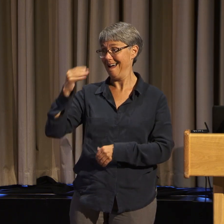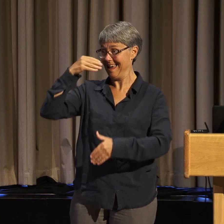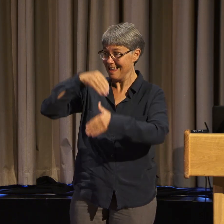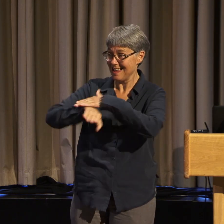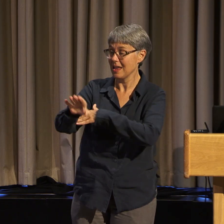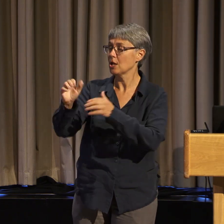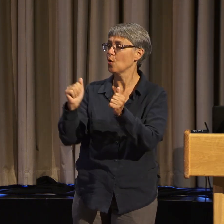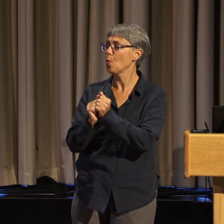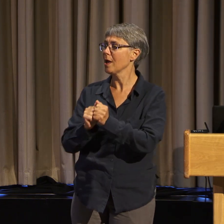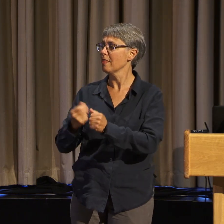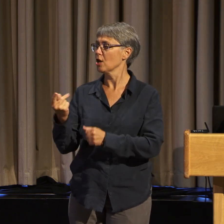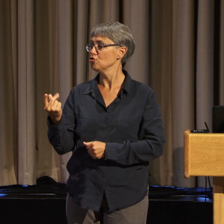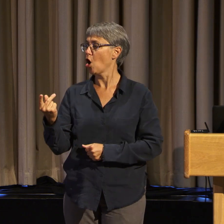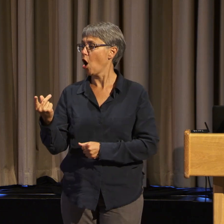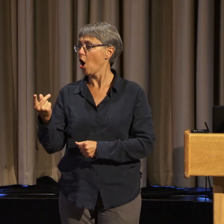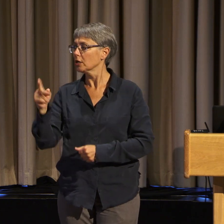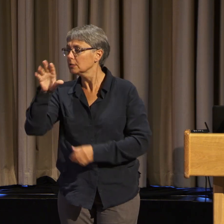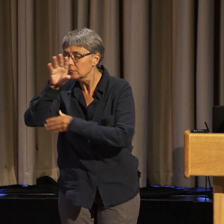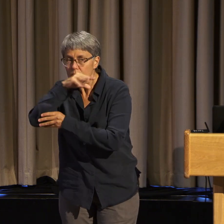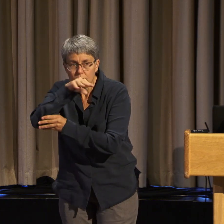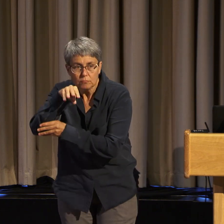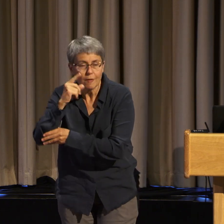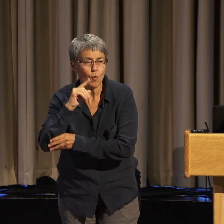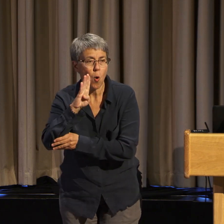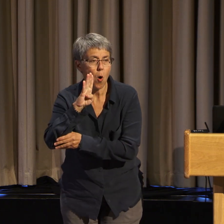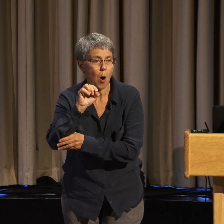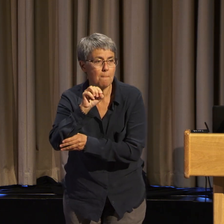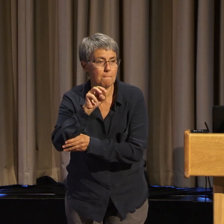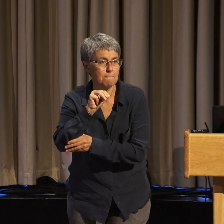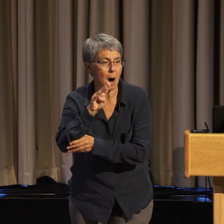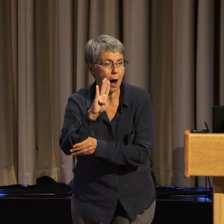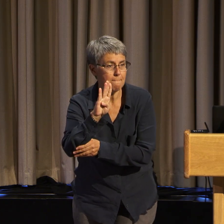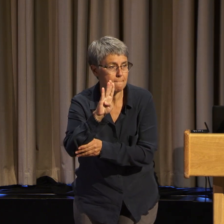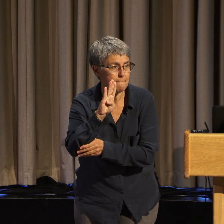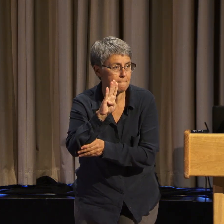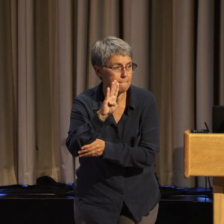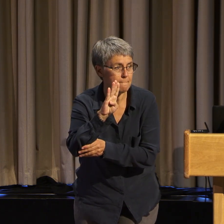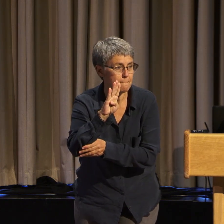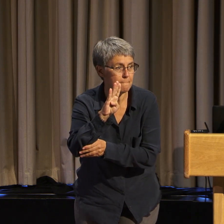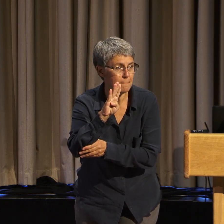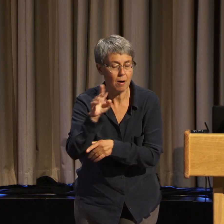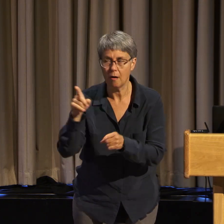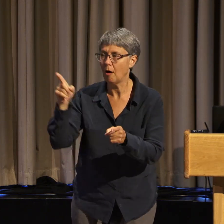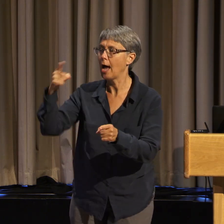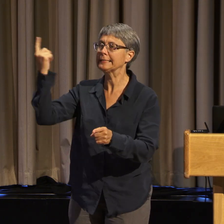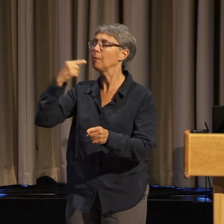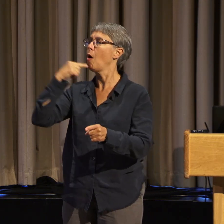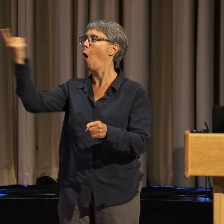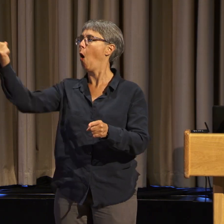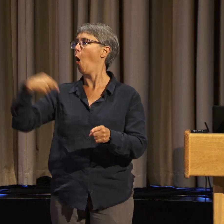got a report that supposedly ADAPT was building bombs in the basement. Unsubstantiated, obviously not true.